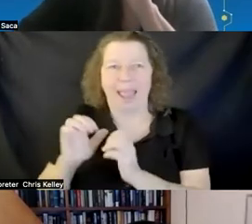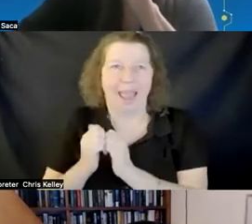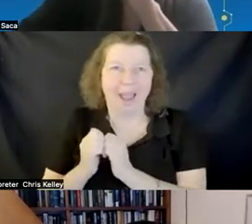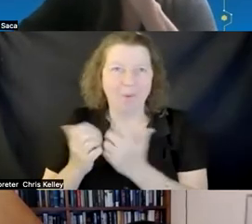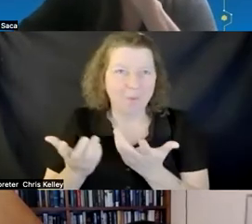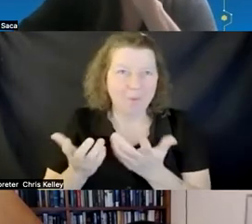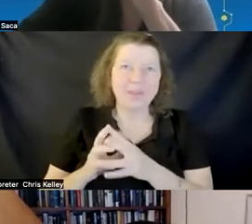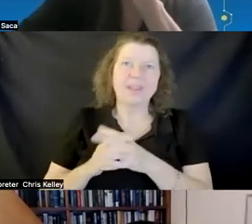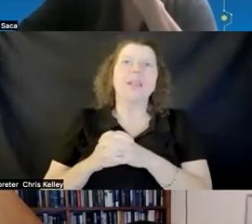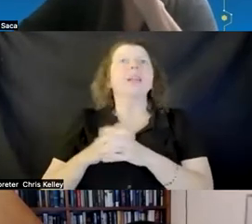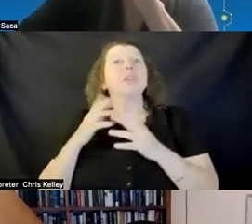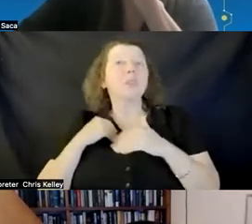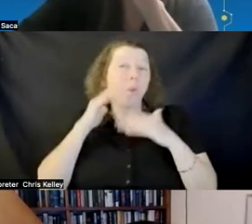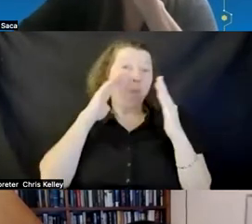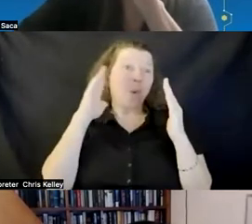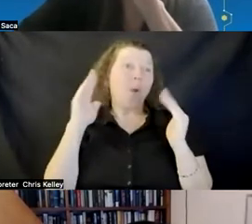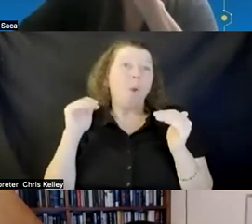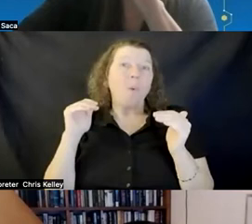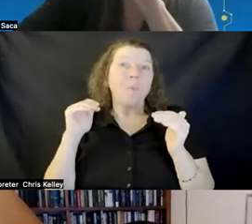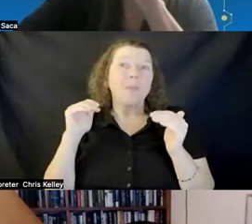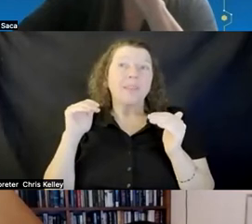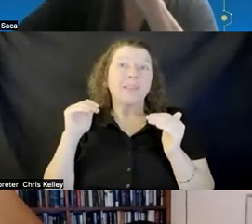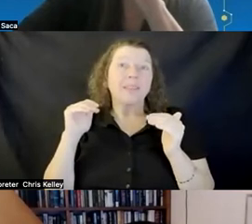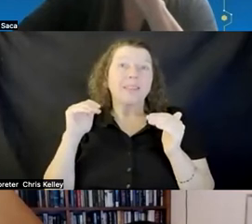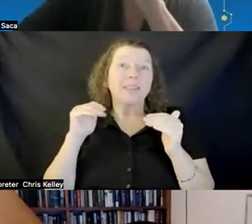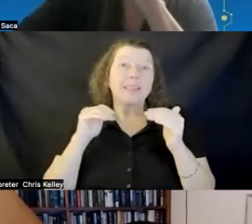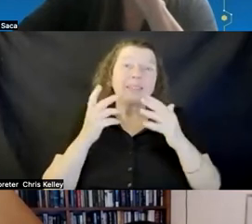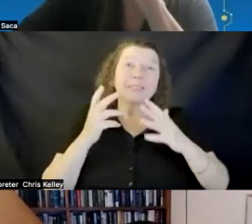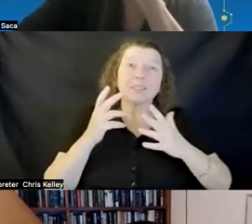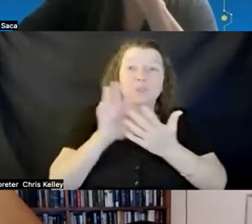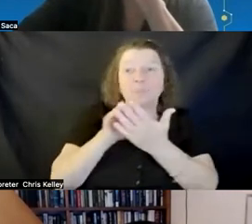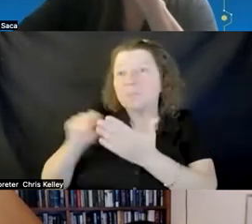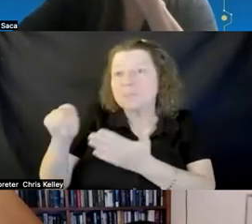we hope to learn a lot about what what access people have and then how do we iterate and refine